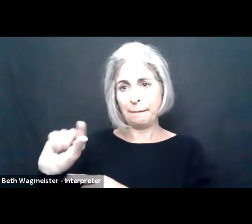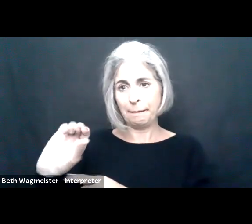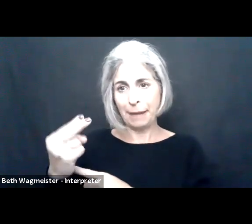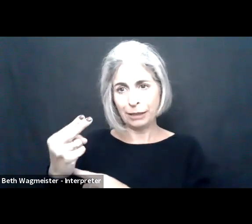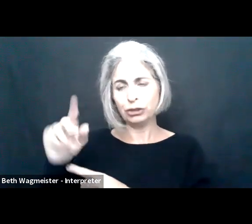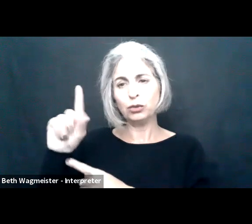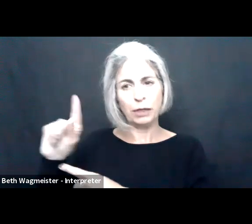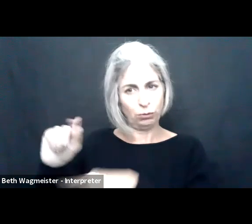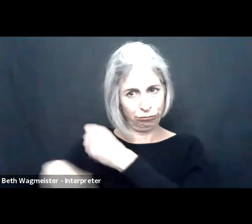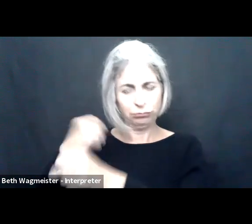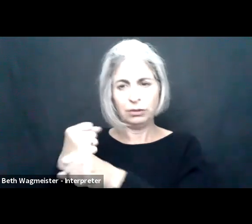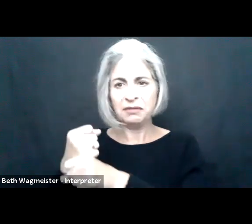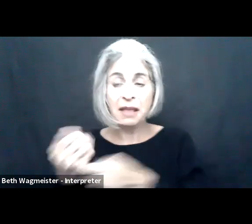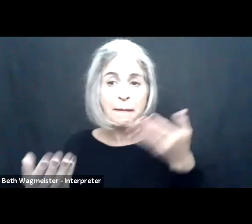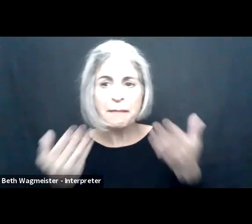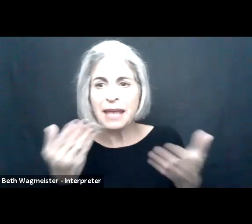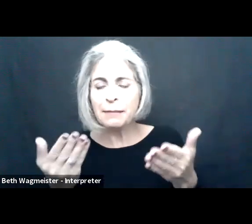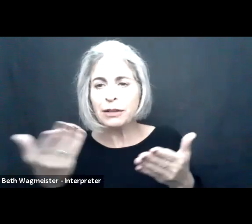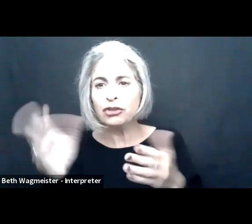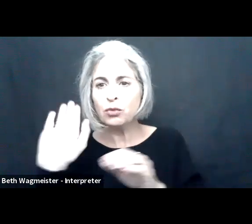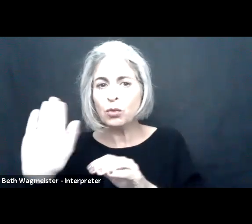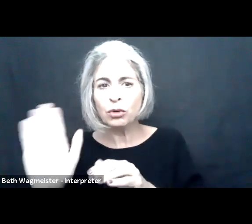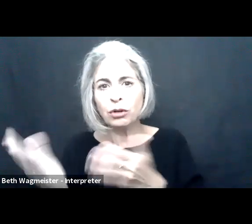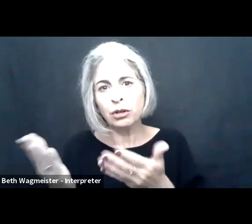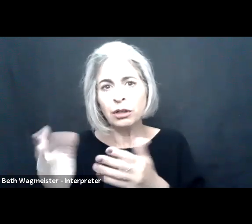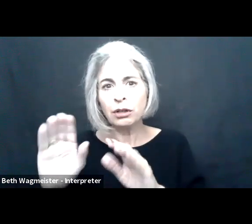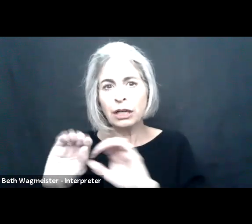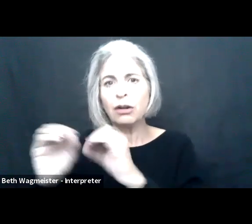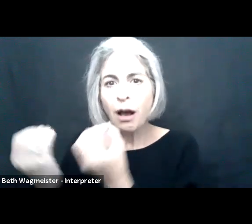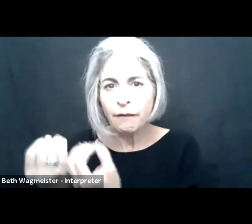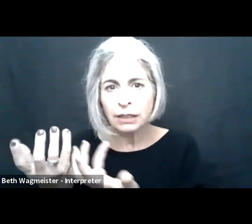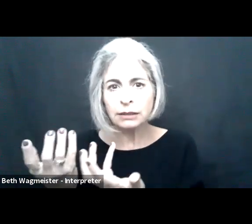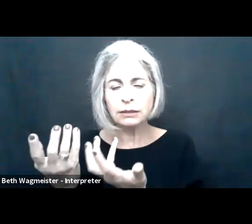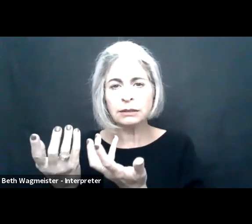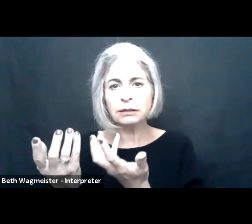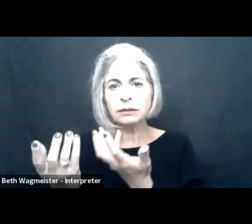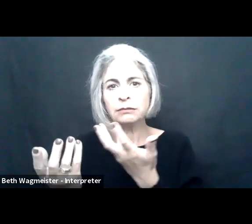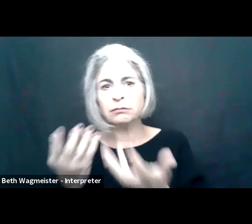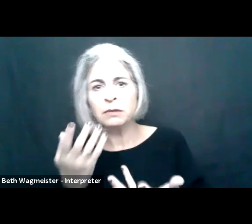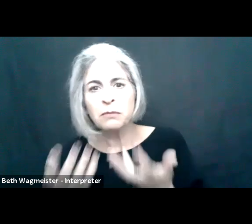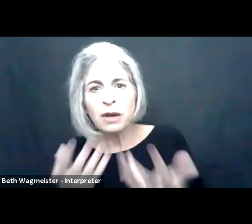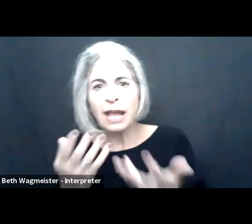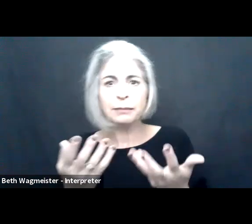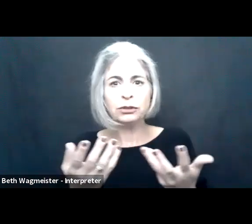the U.S., that was March of 2020. Perhaps you went to an office, perhaps